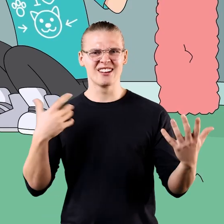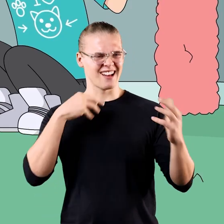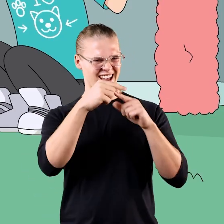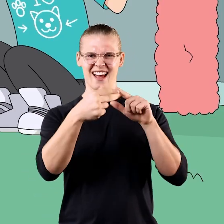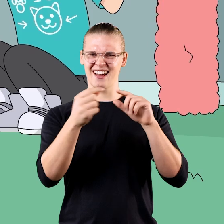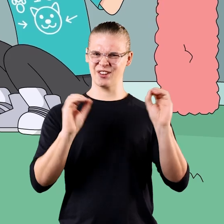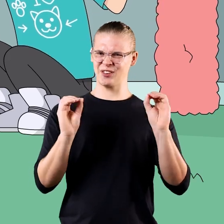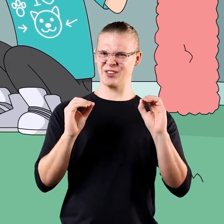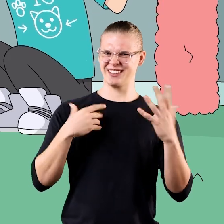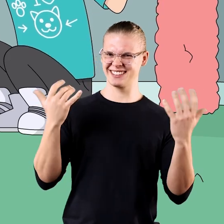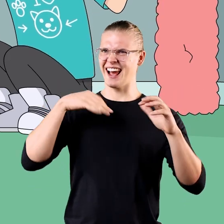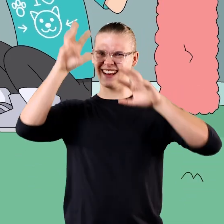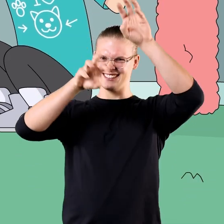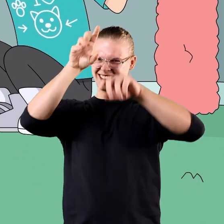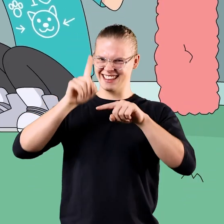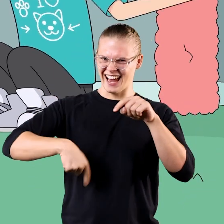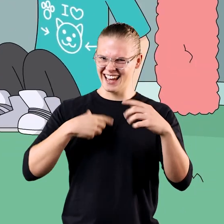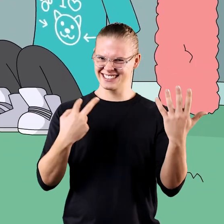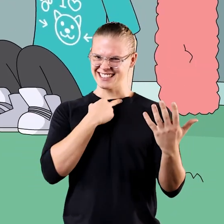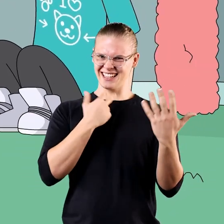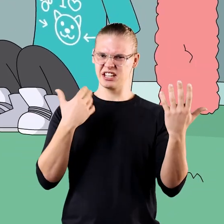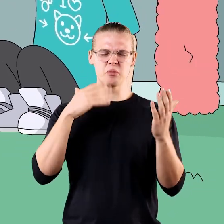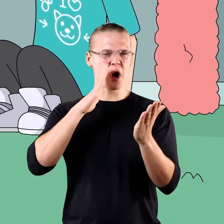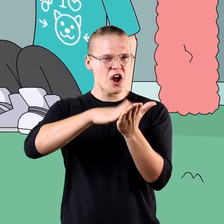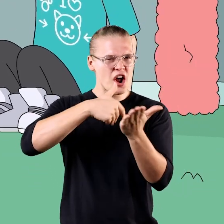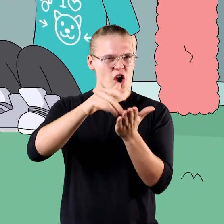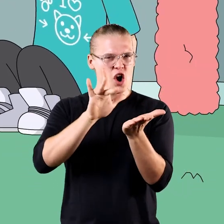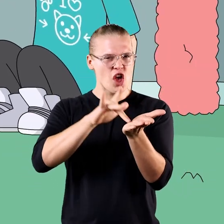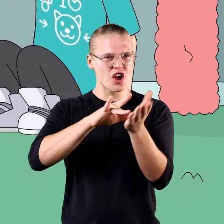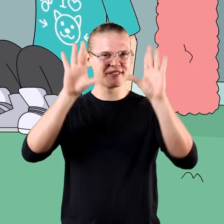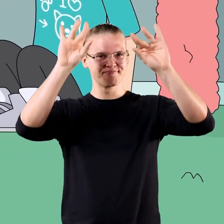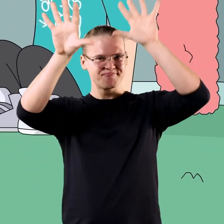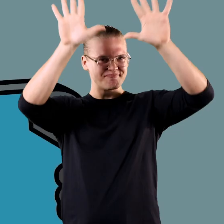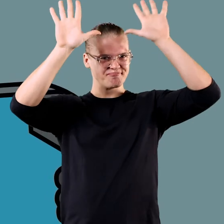Since I don't have claws that could get stuck in the curtain, I put glue on my hand instead!